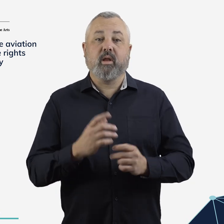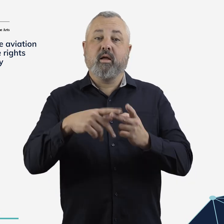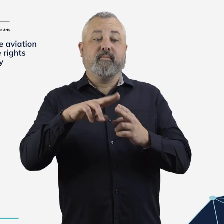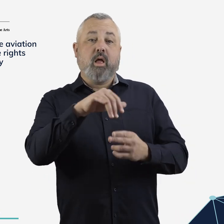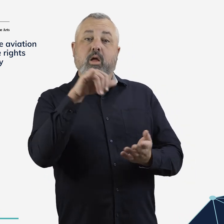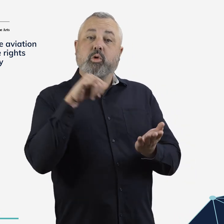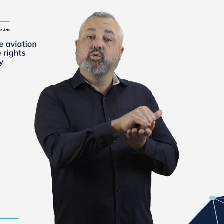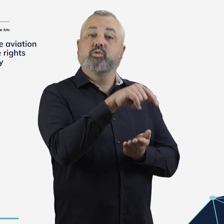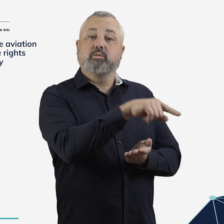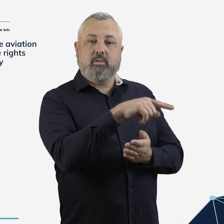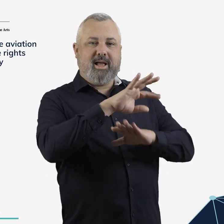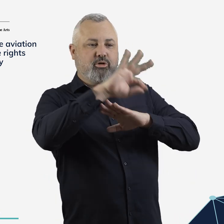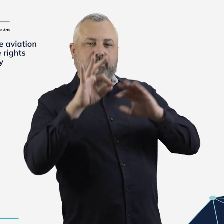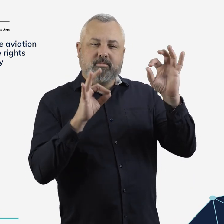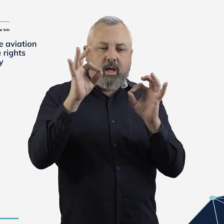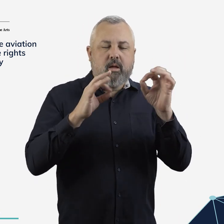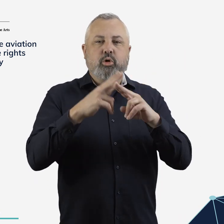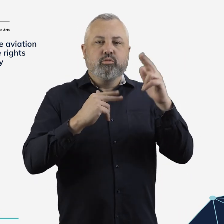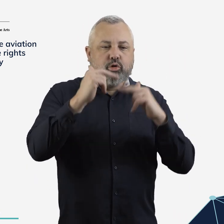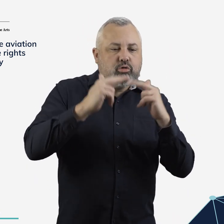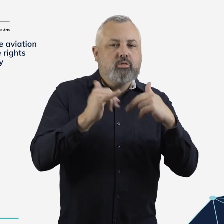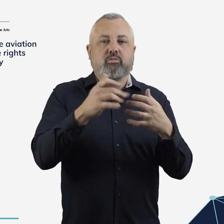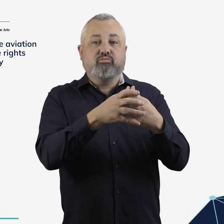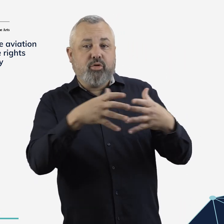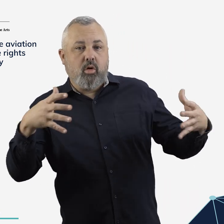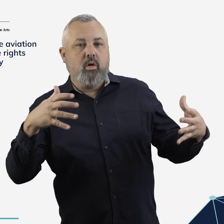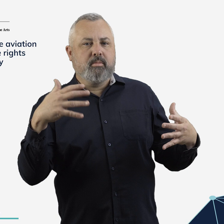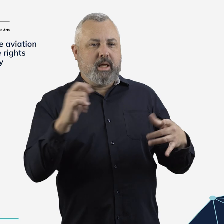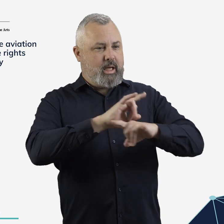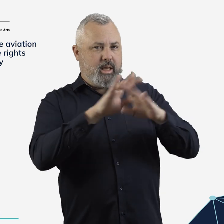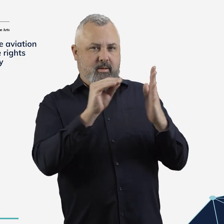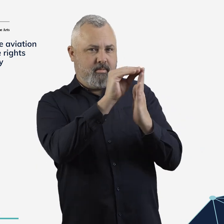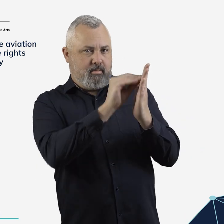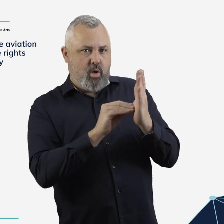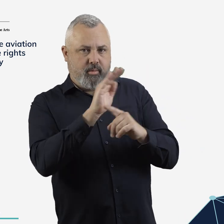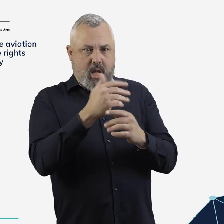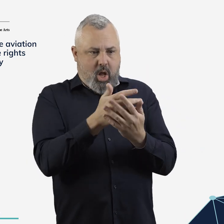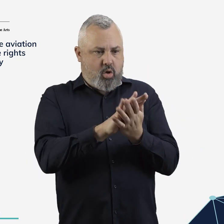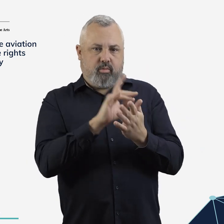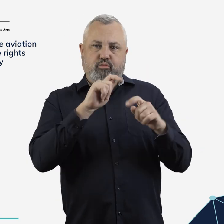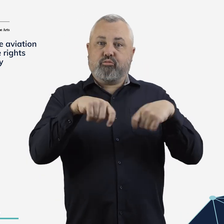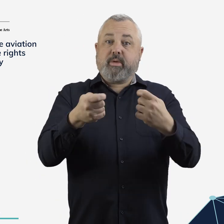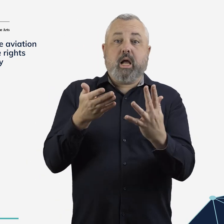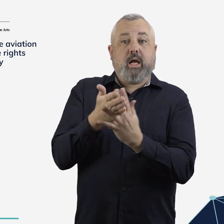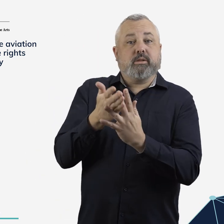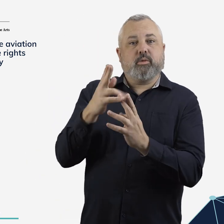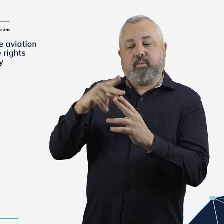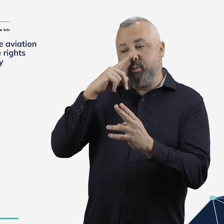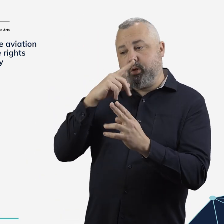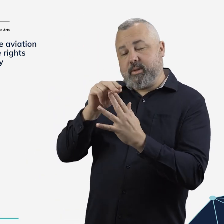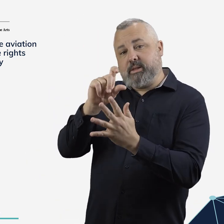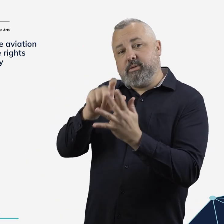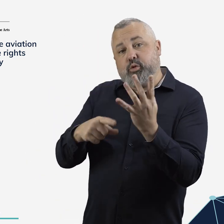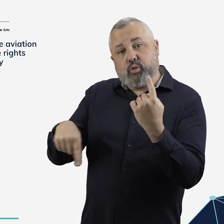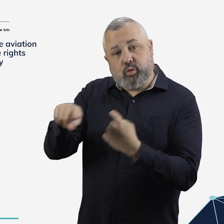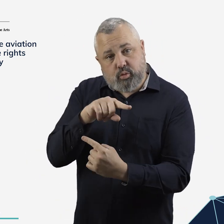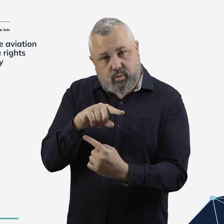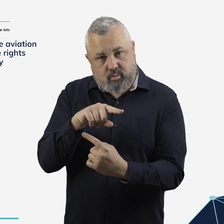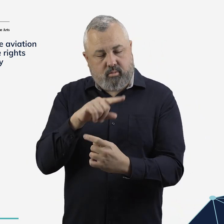Require airport development plans to set out how they will enable access for people with disability.